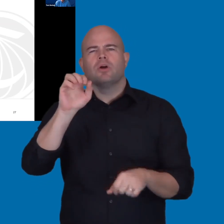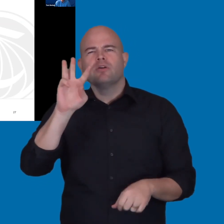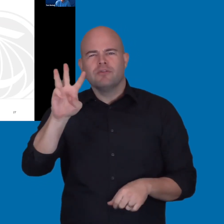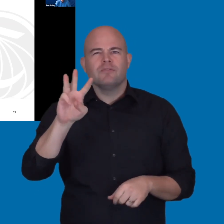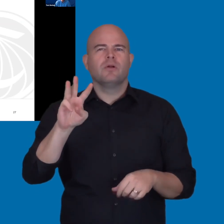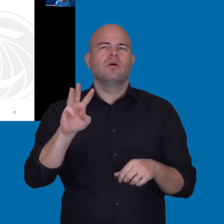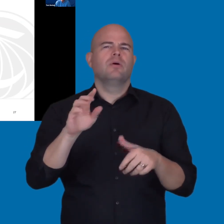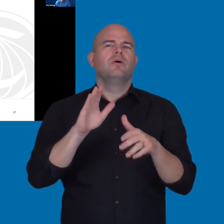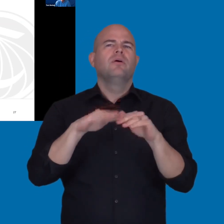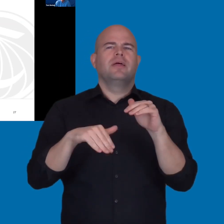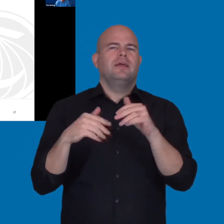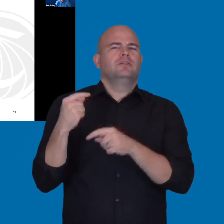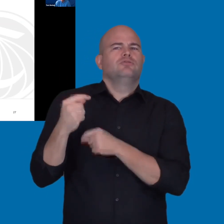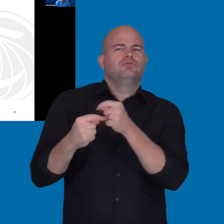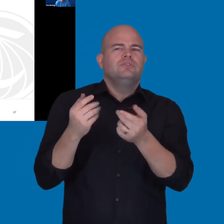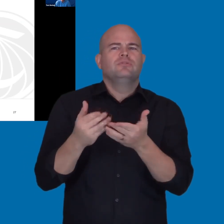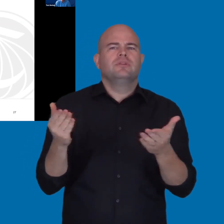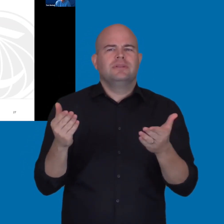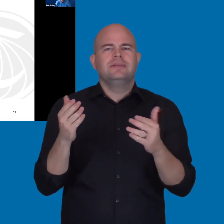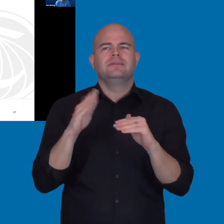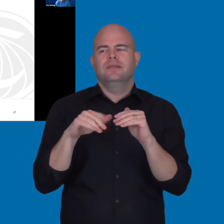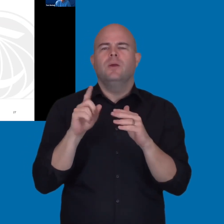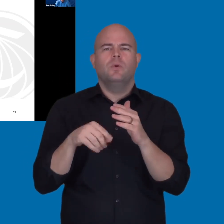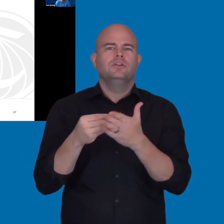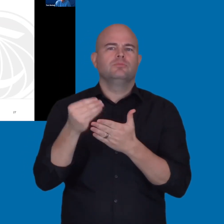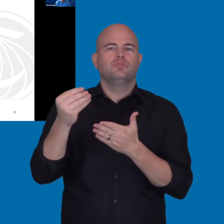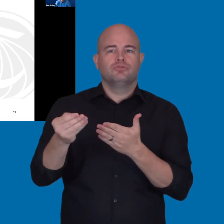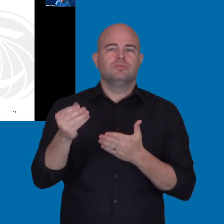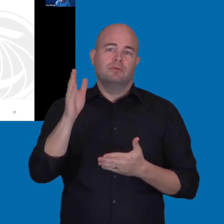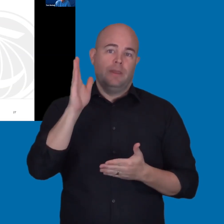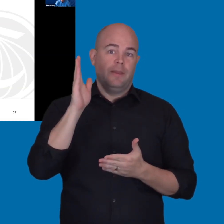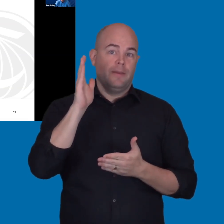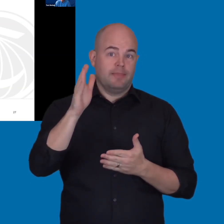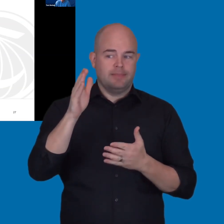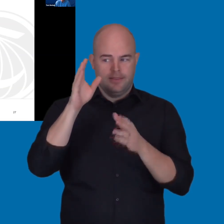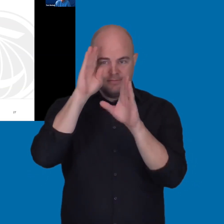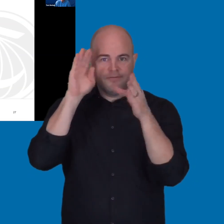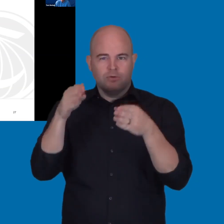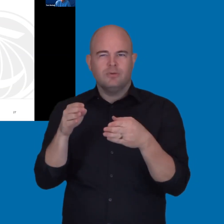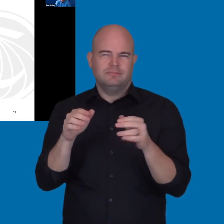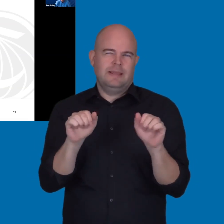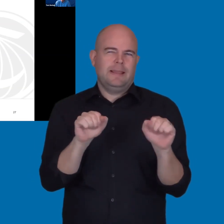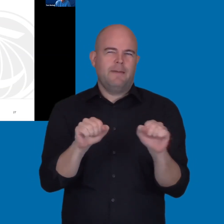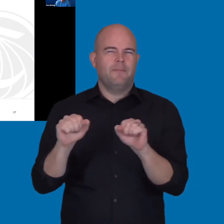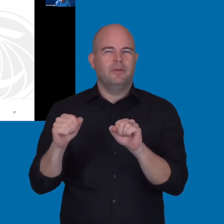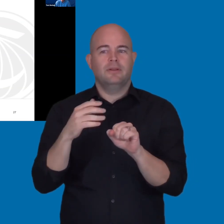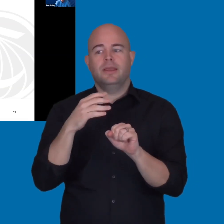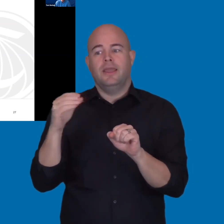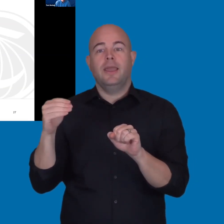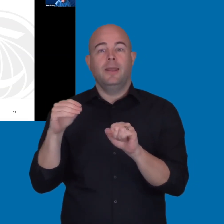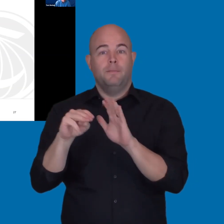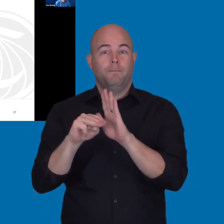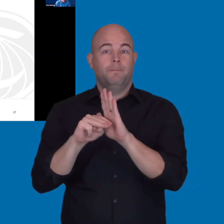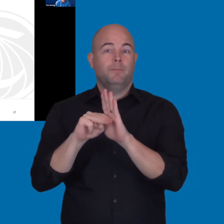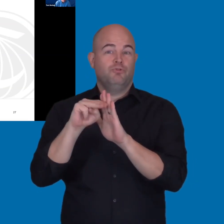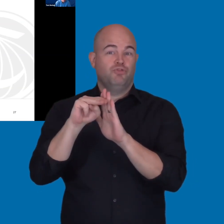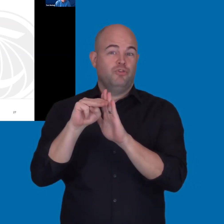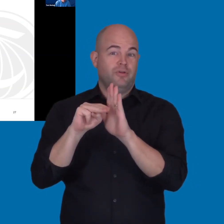Those technologies and how they have different workflows than, say, the traditional things that are purchased. So, that will be addressed